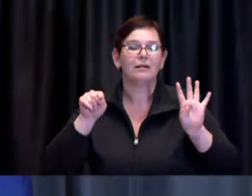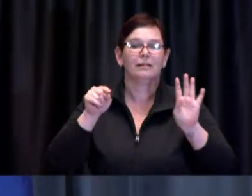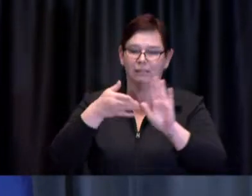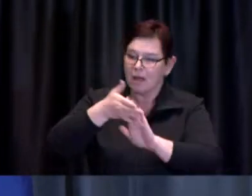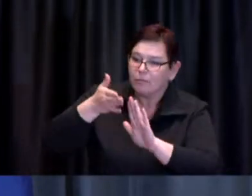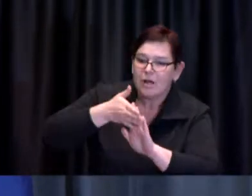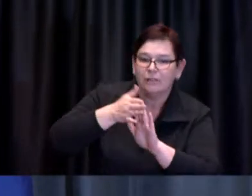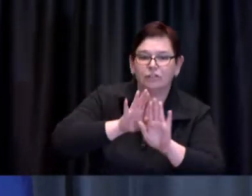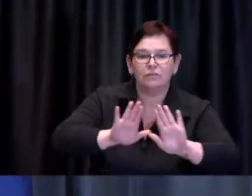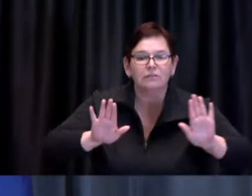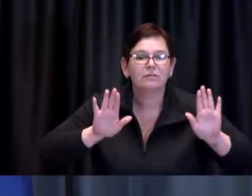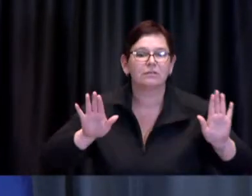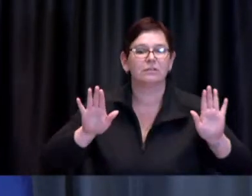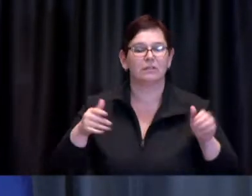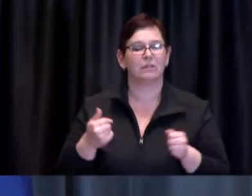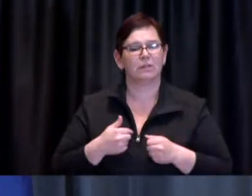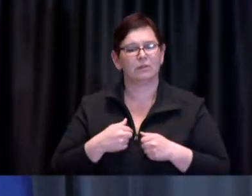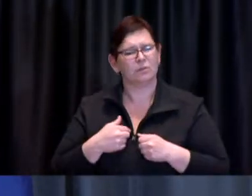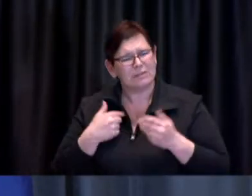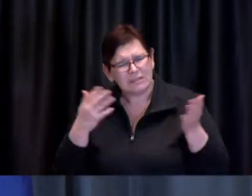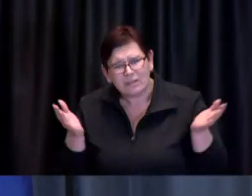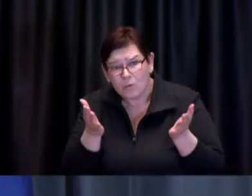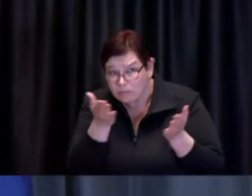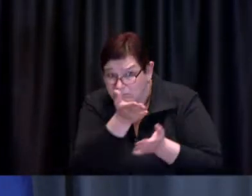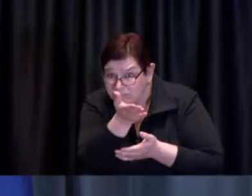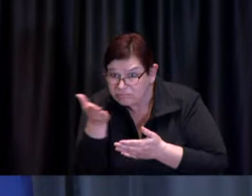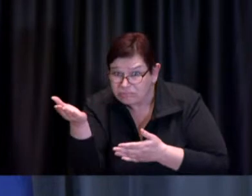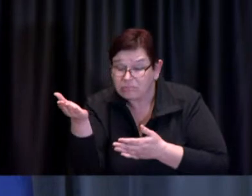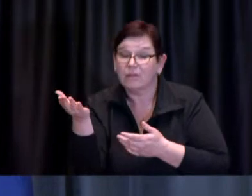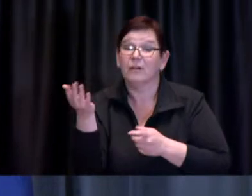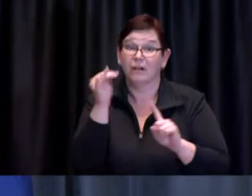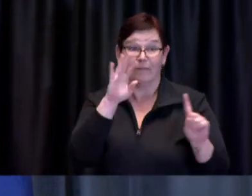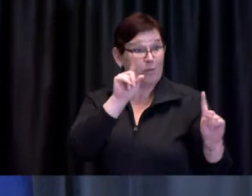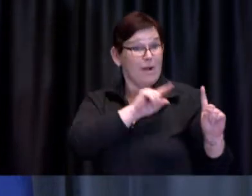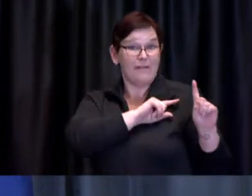I encourage all eligible residents to book their vaccine appointment without delay,